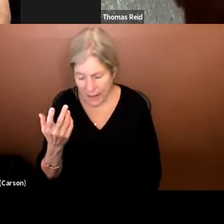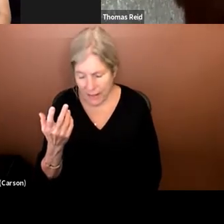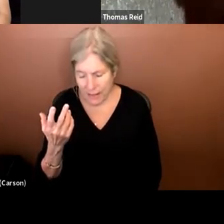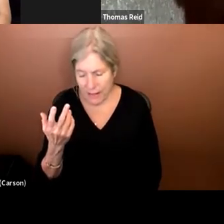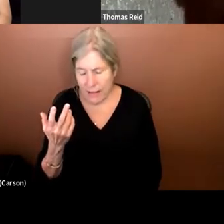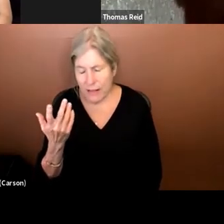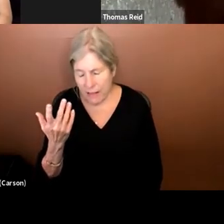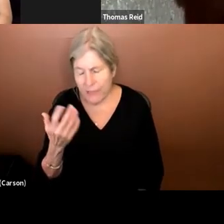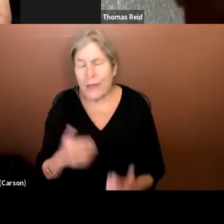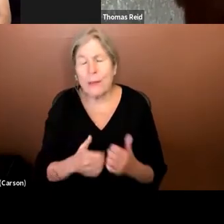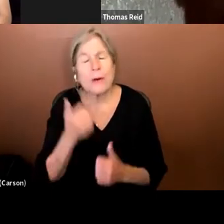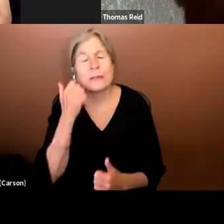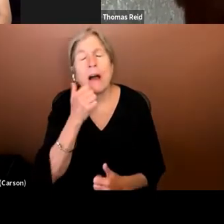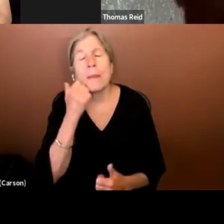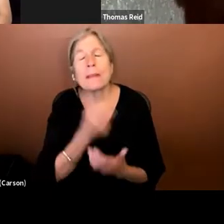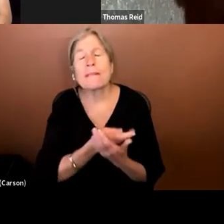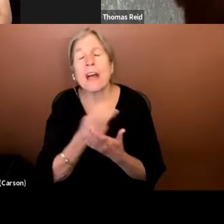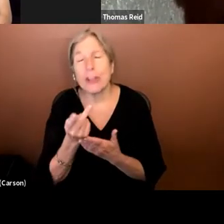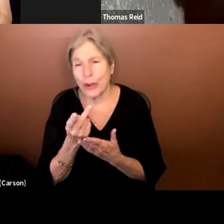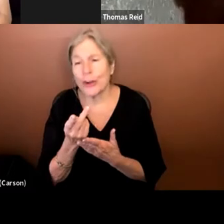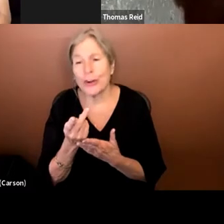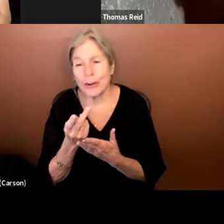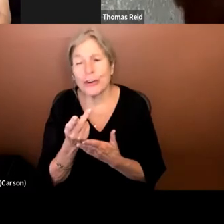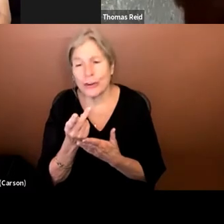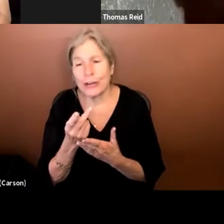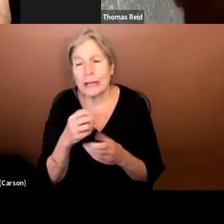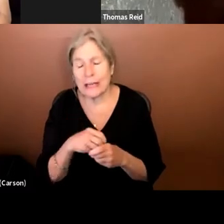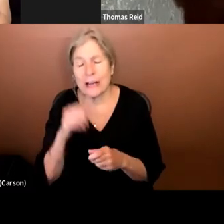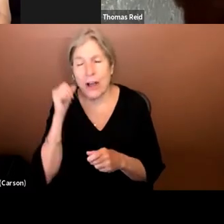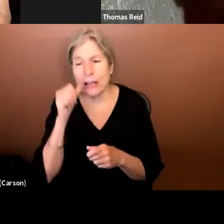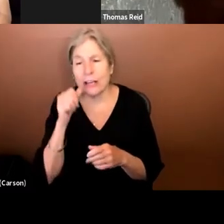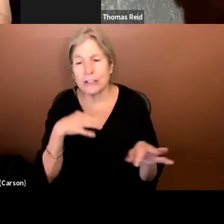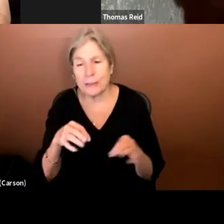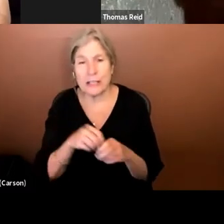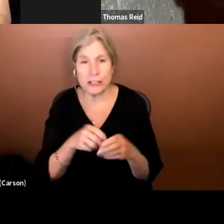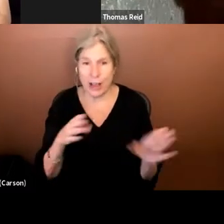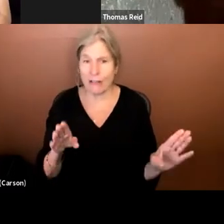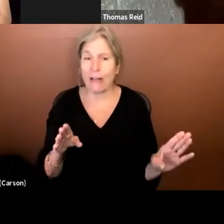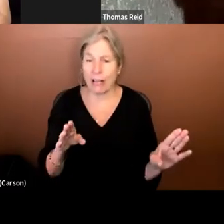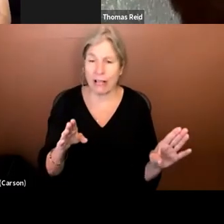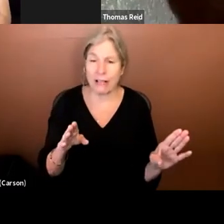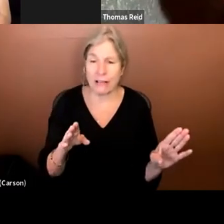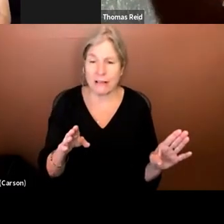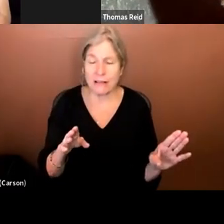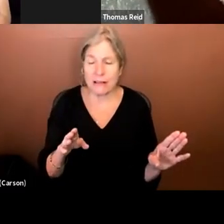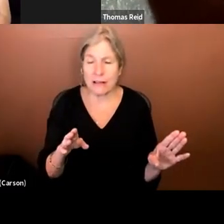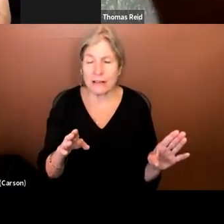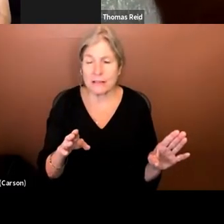the most common failure in audio description in general on the part of people providing the service